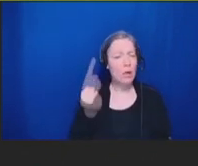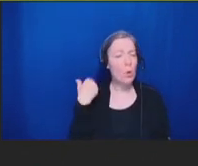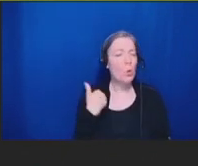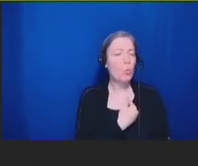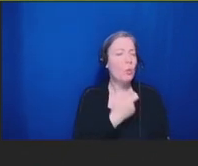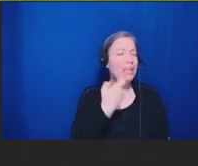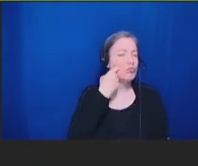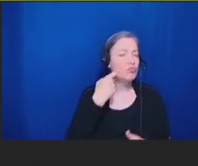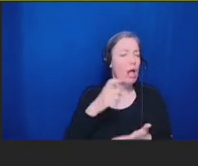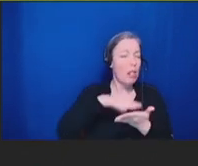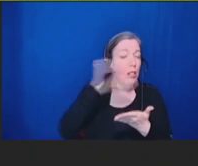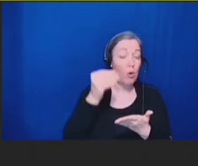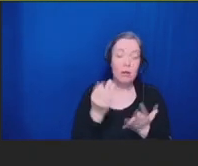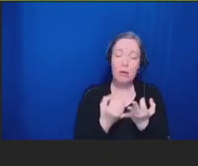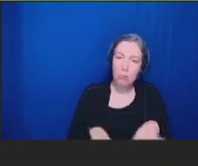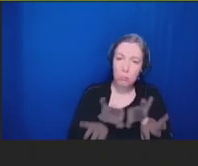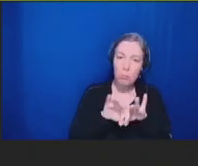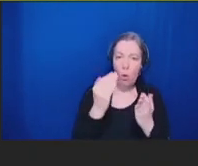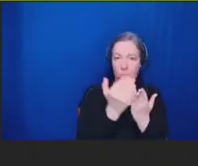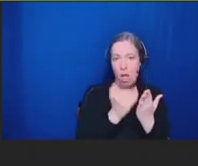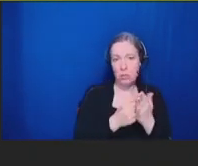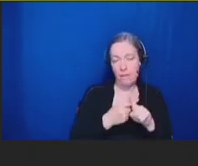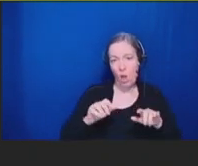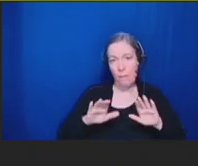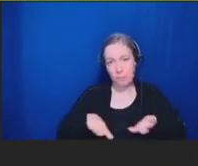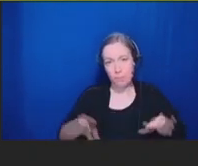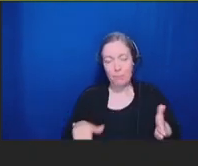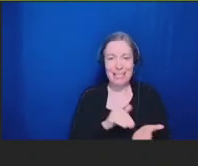world in that basically, being there with a reminder of, "Hey, you know, you're due